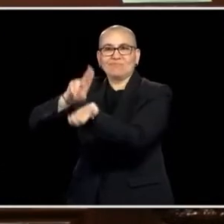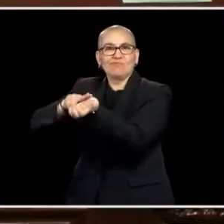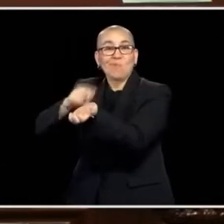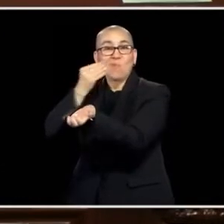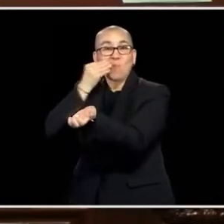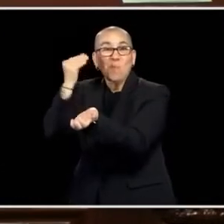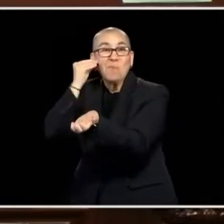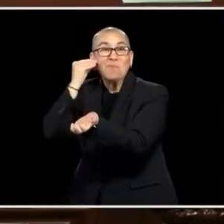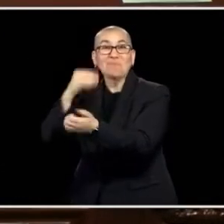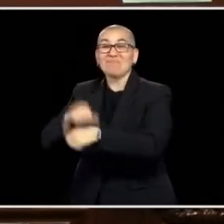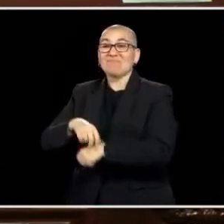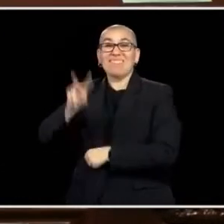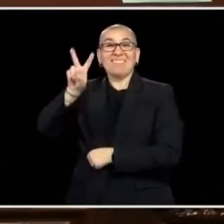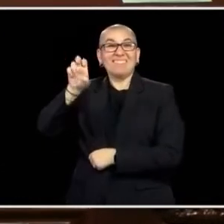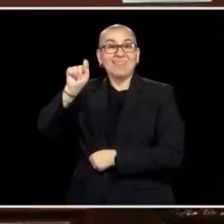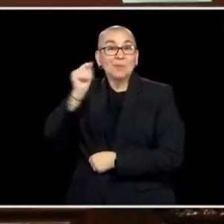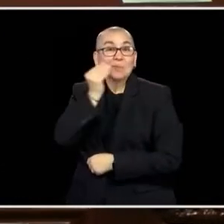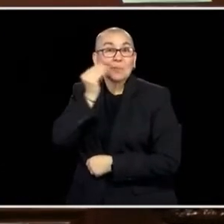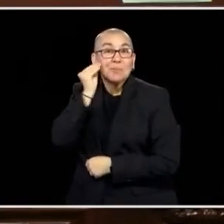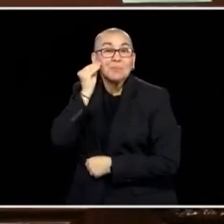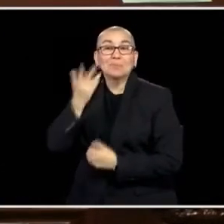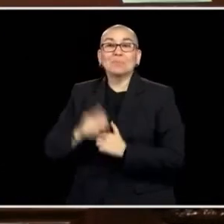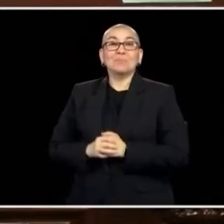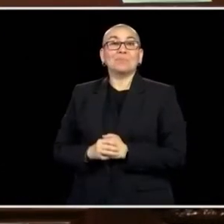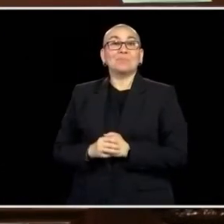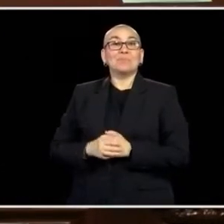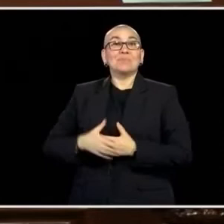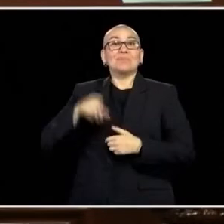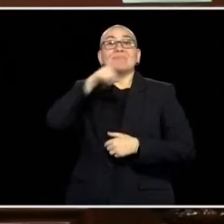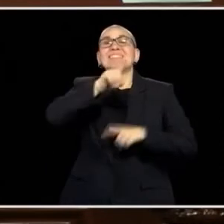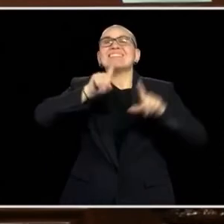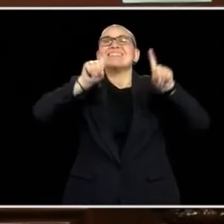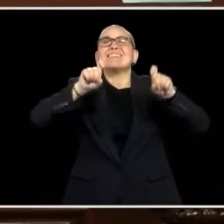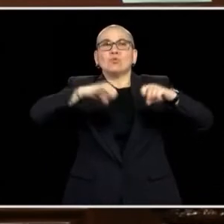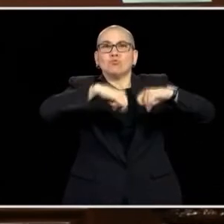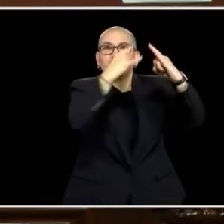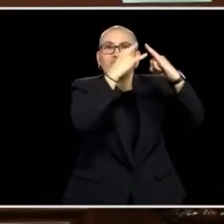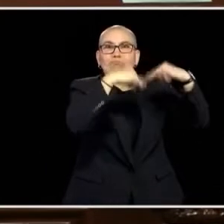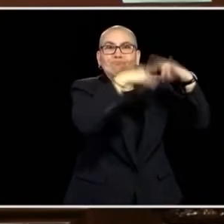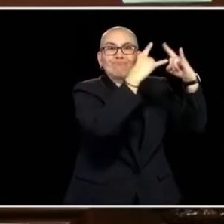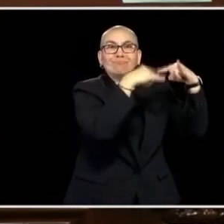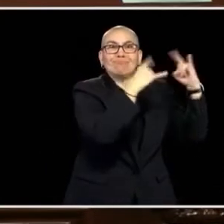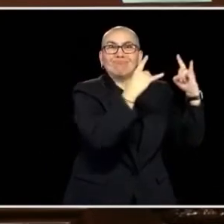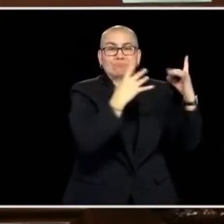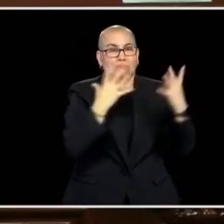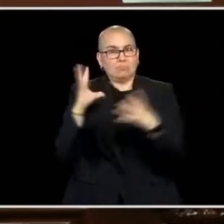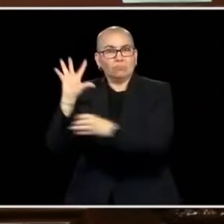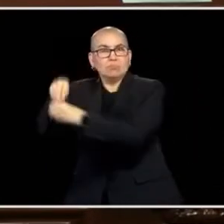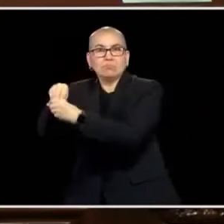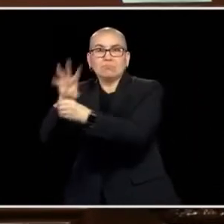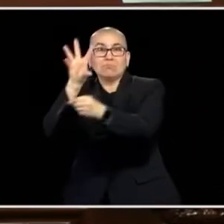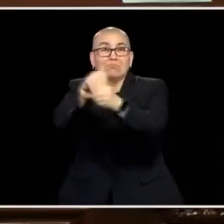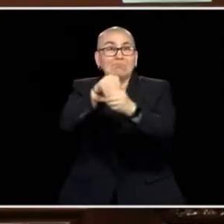INTO OUR VETERANS' OPTION, YOU'VE BEEN AT TESTING AND VACCINATION SITES AND THROUGHOUT THAT PANDEMIC, YOU WERE THERE EVERY STEP OF THE